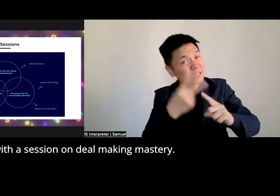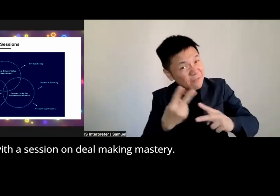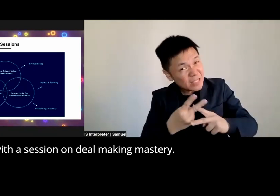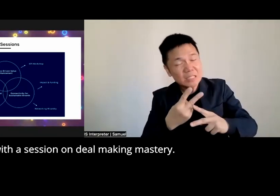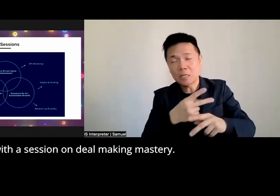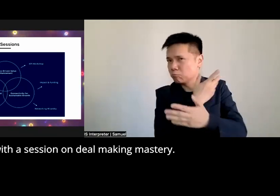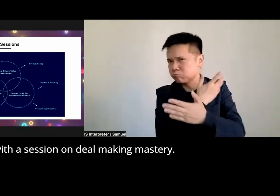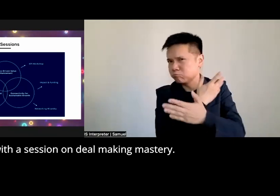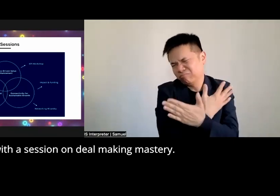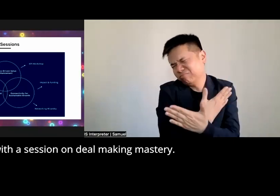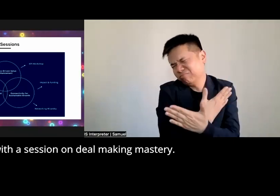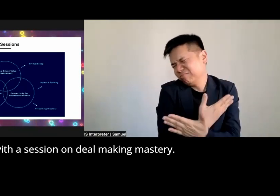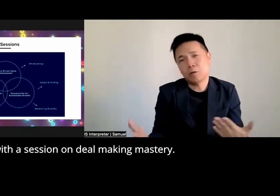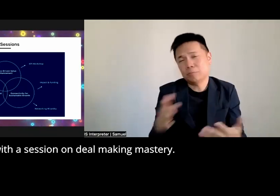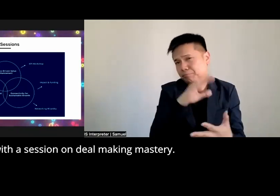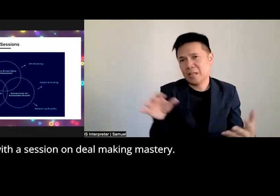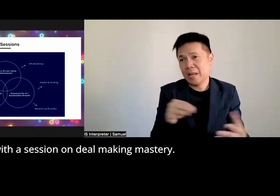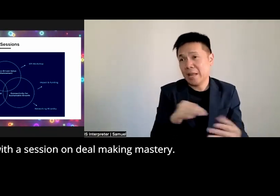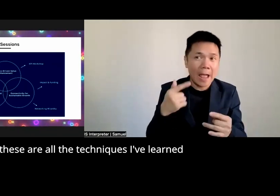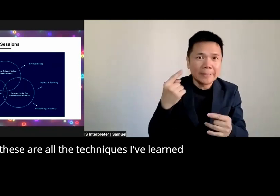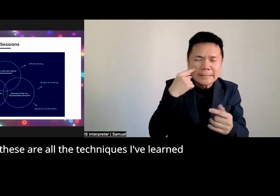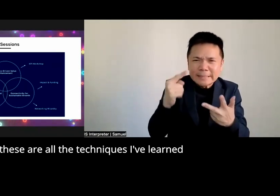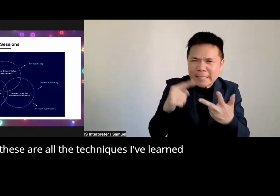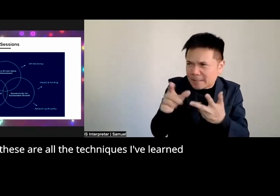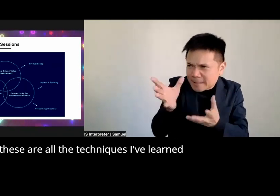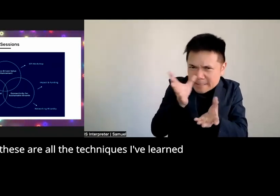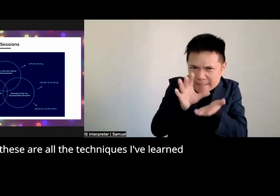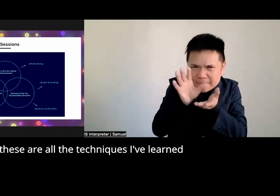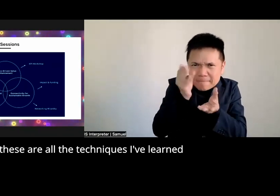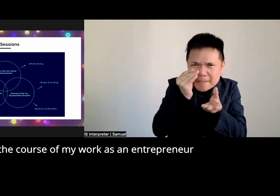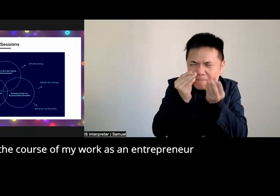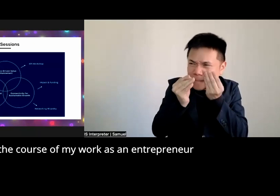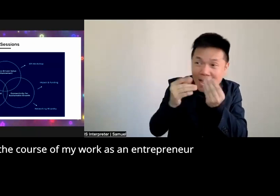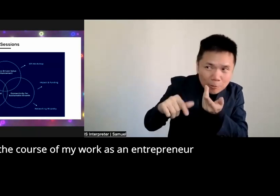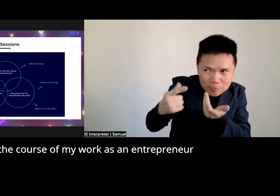a session on Deal making Mastery so these are all the techniques I've learned over the course of my